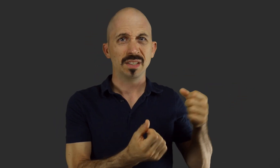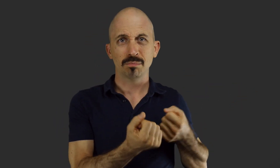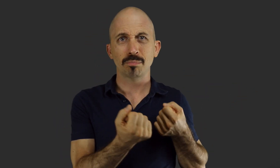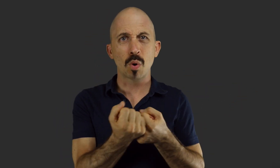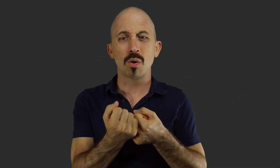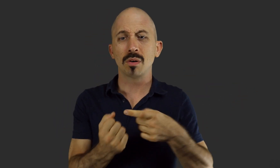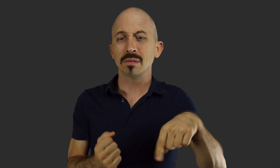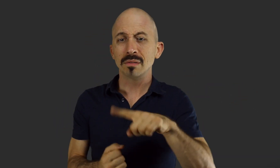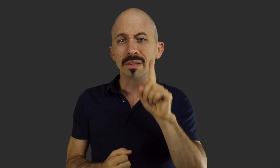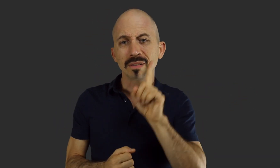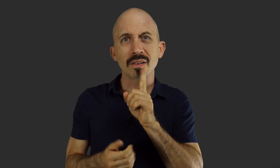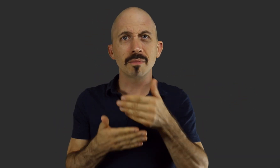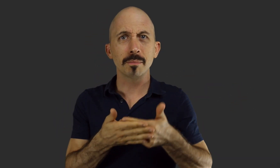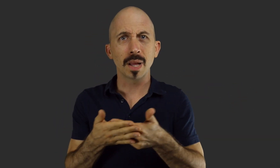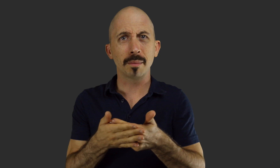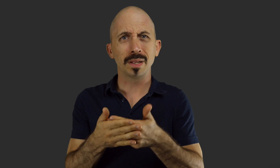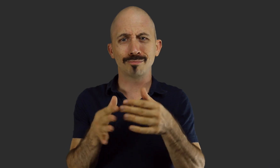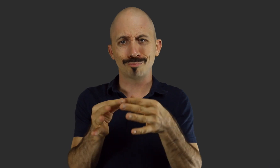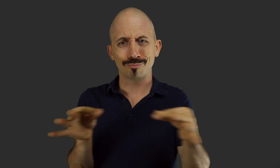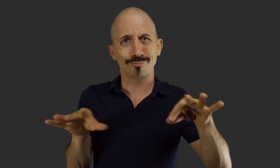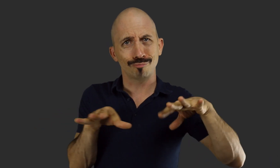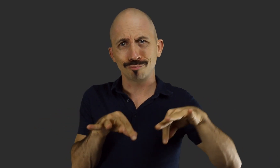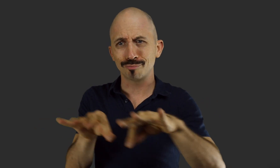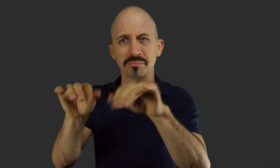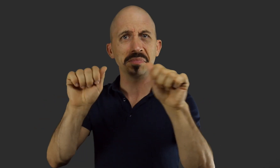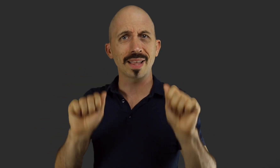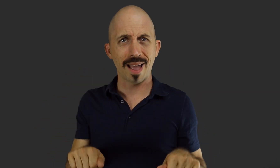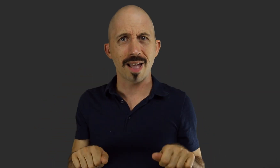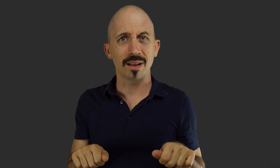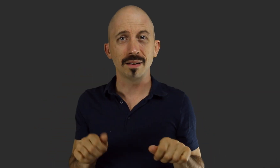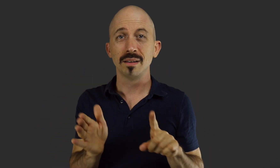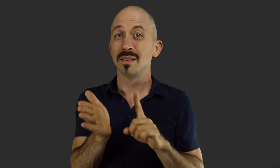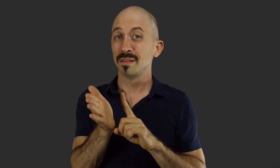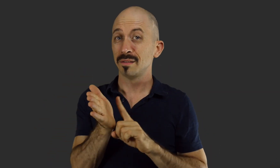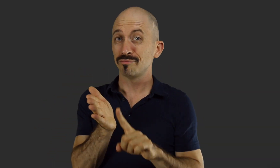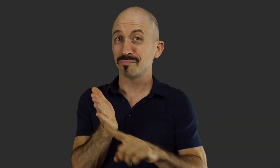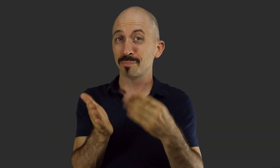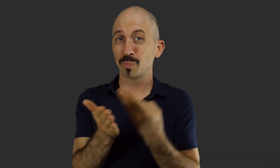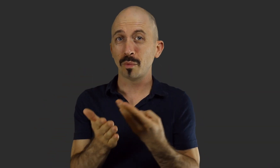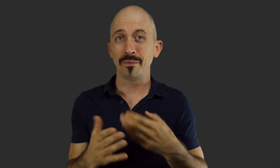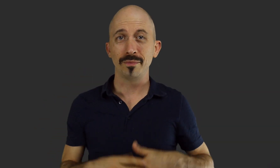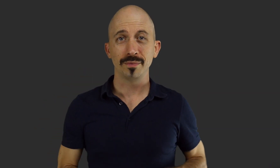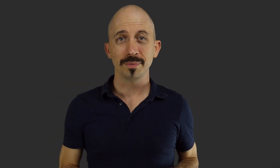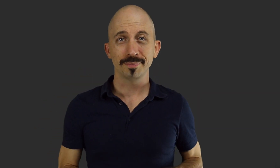This has the ability to support deaf babies’ language acquisition. There is research that can substantiate this.